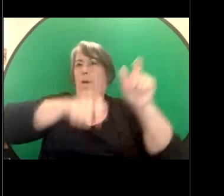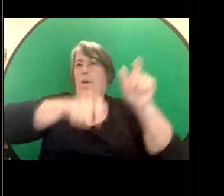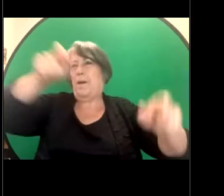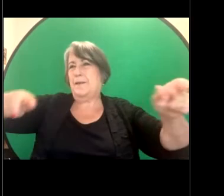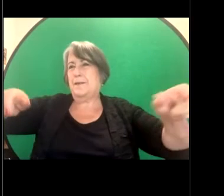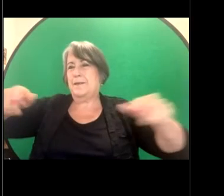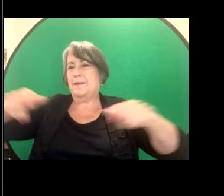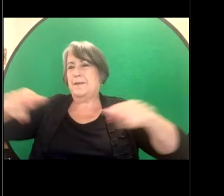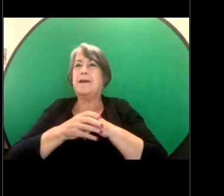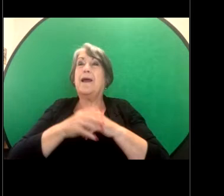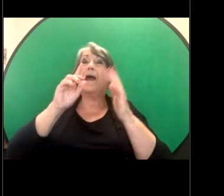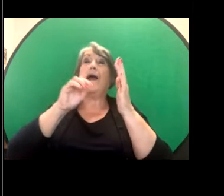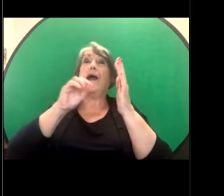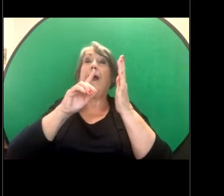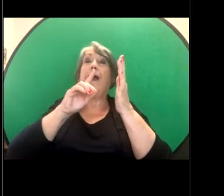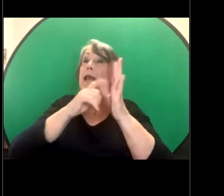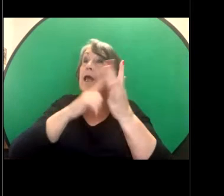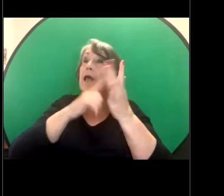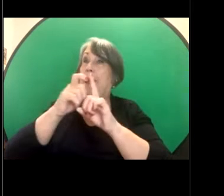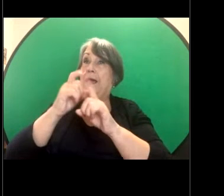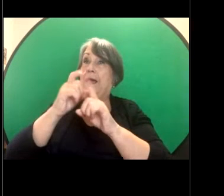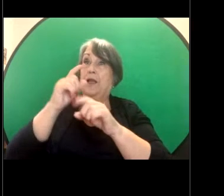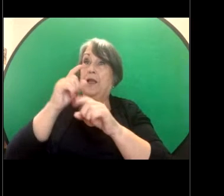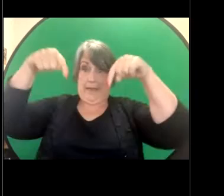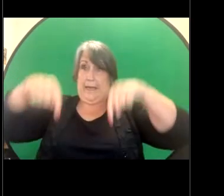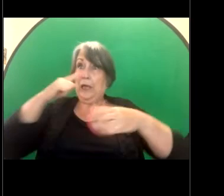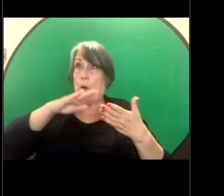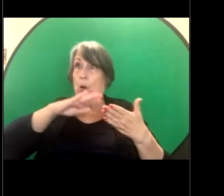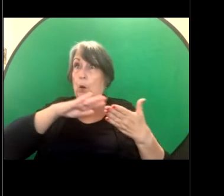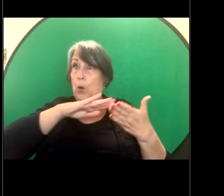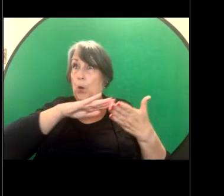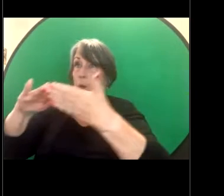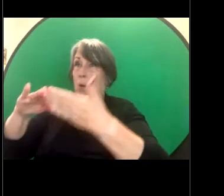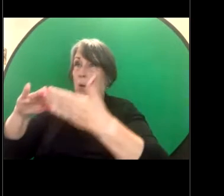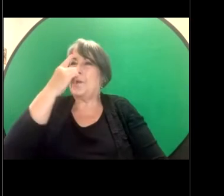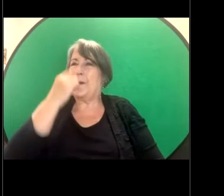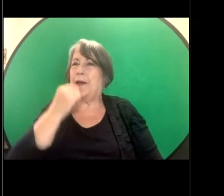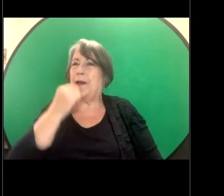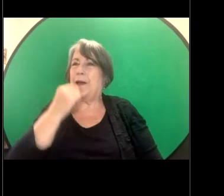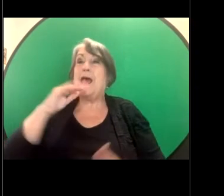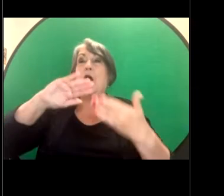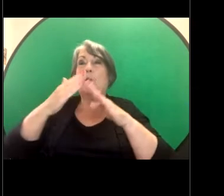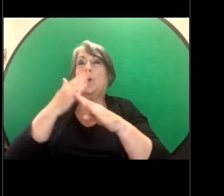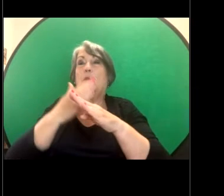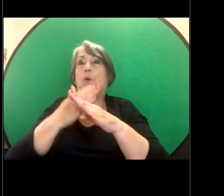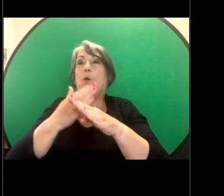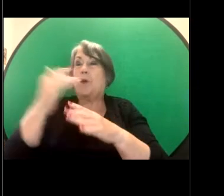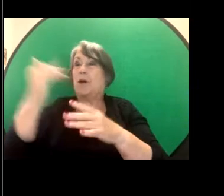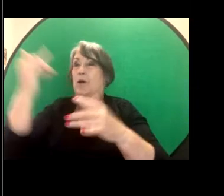Legal Aid Queensland is here to help and that our community workers can call us anytime, even when